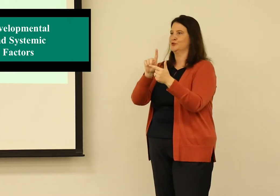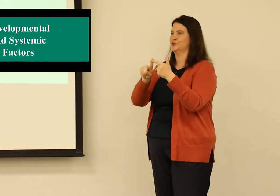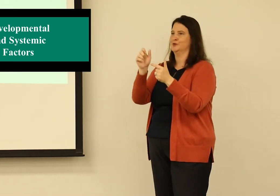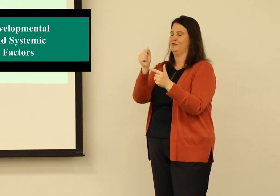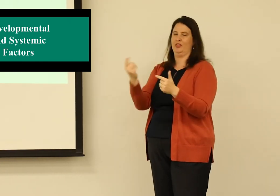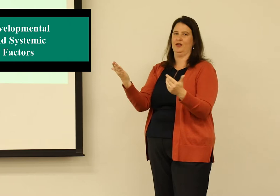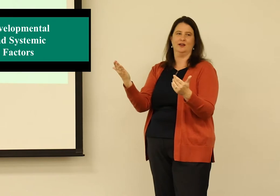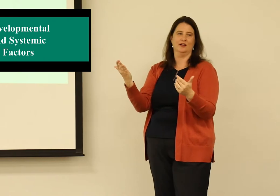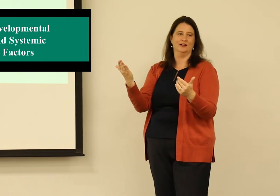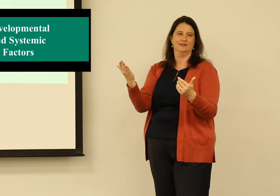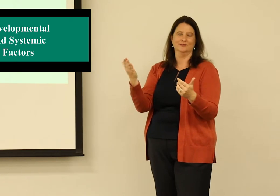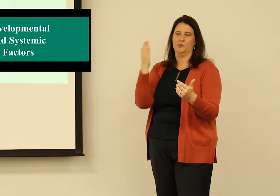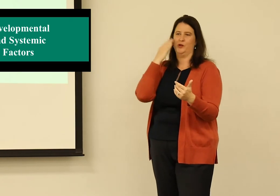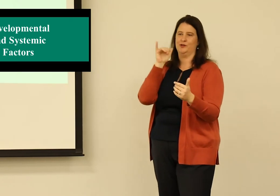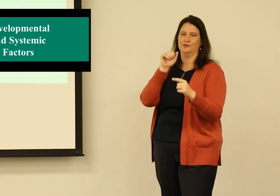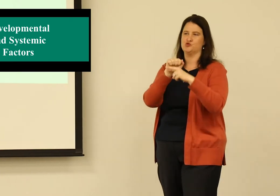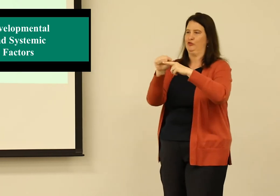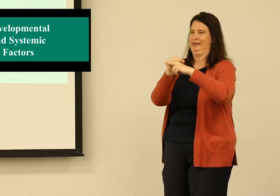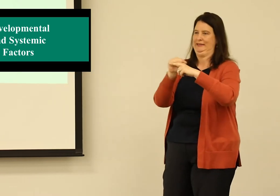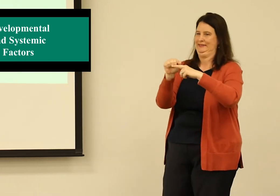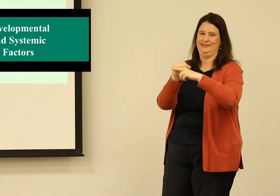And that is always going to impact my approach to everything.